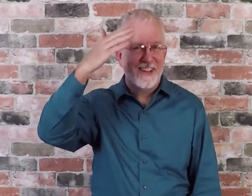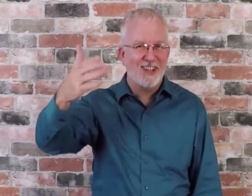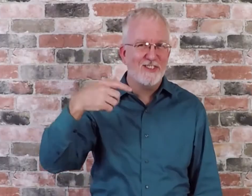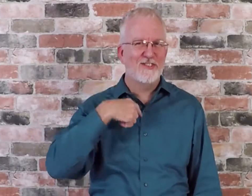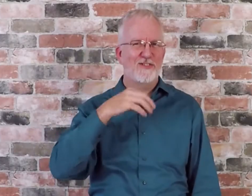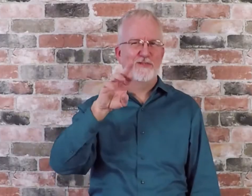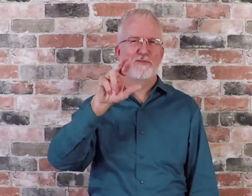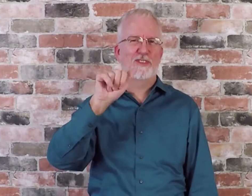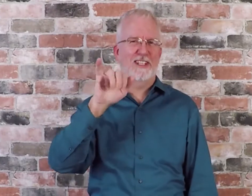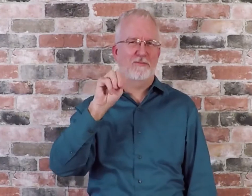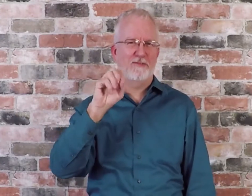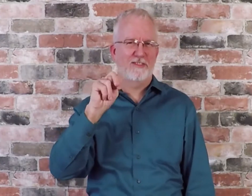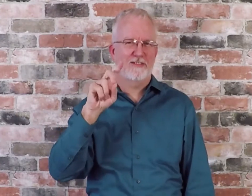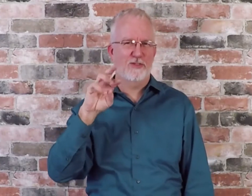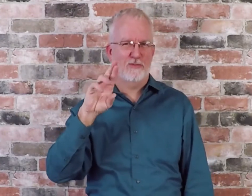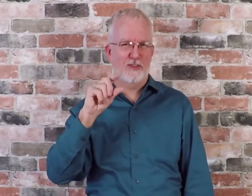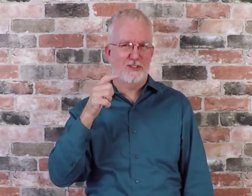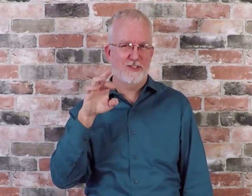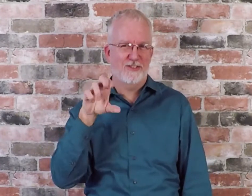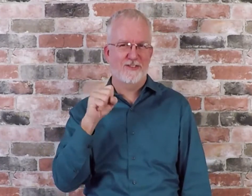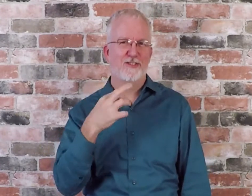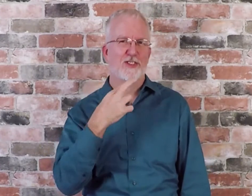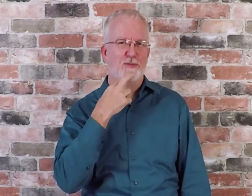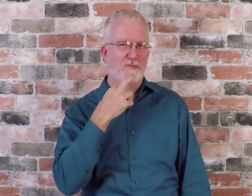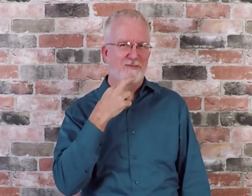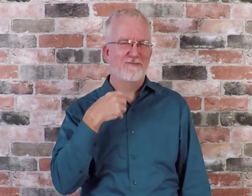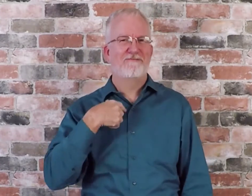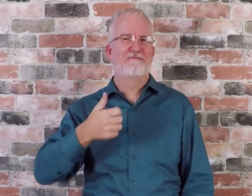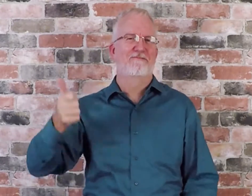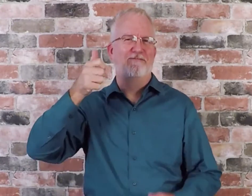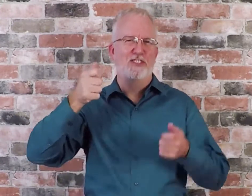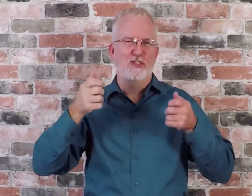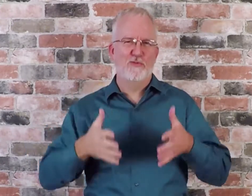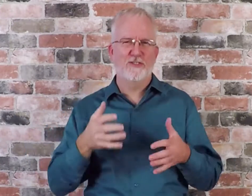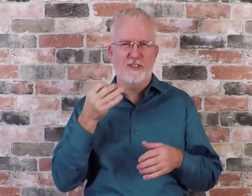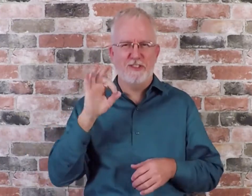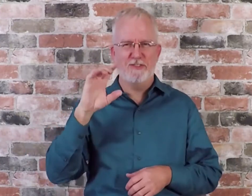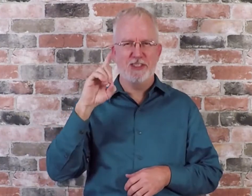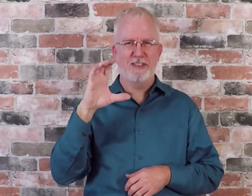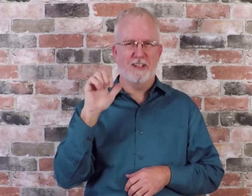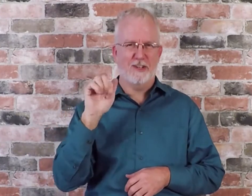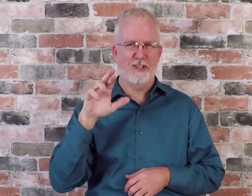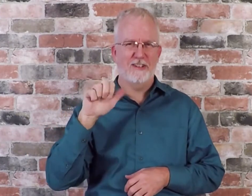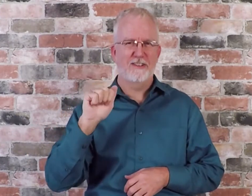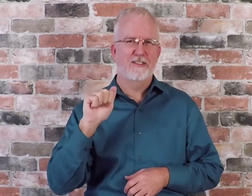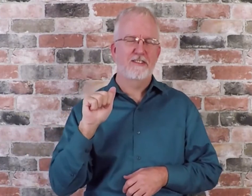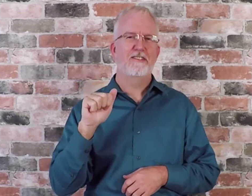Hello, this is Raymond Rodgers (sign name: 'R' on chin), Executive Director of DCARA.